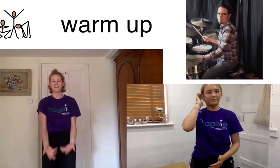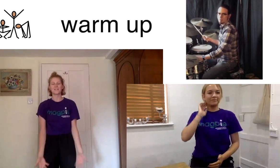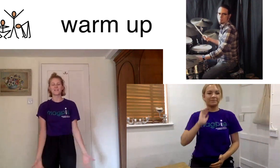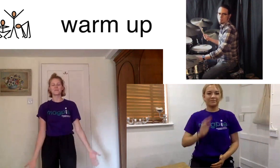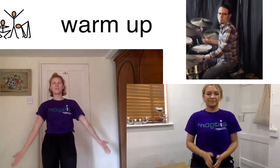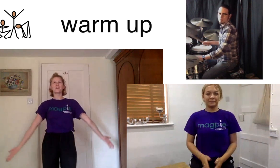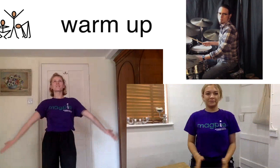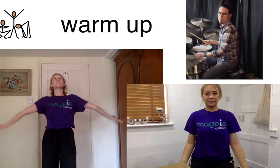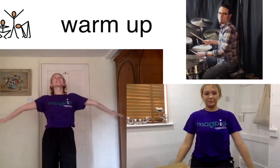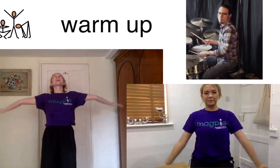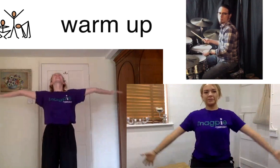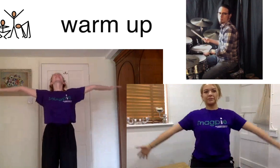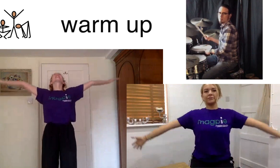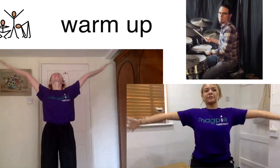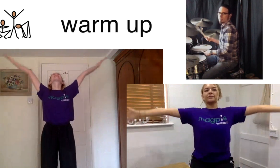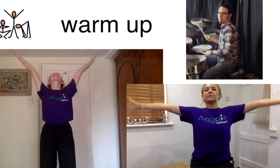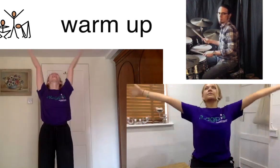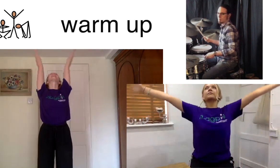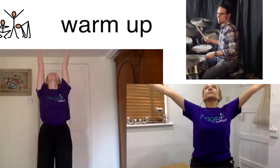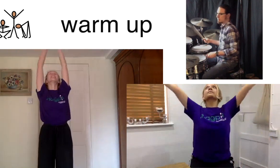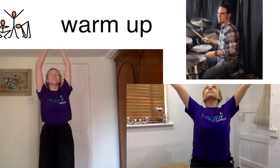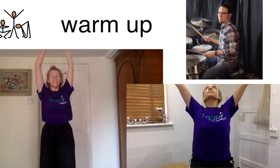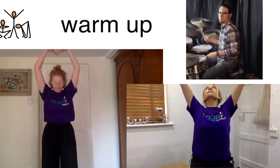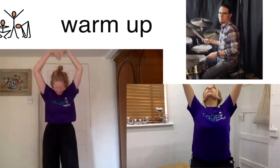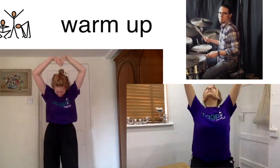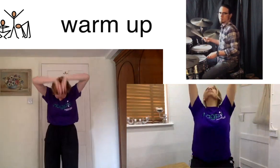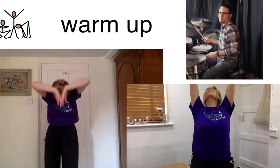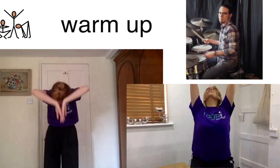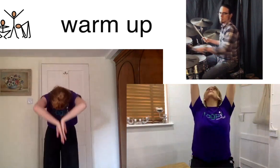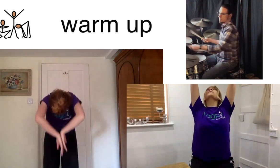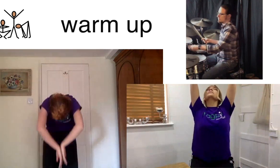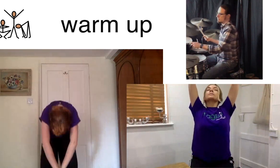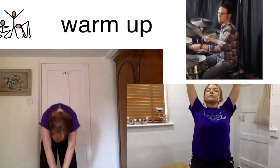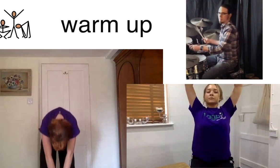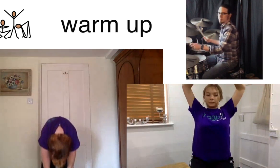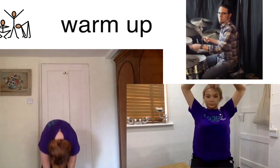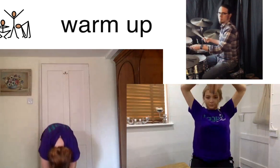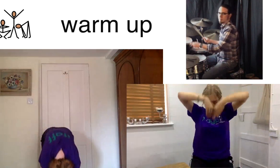split with one roll down